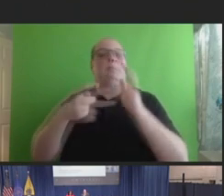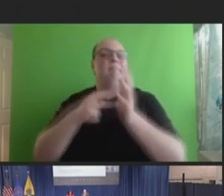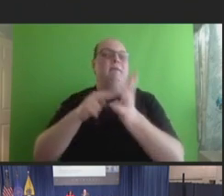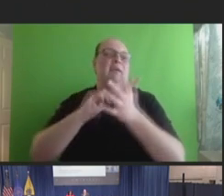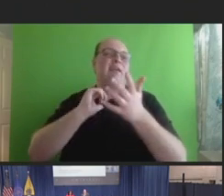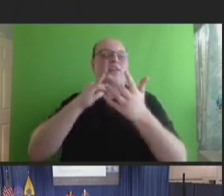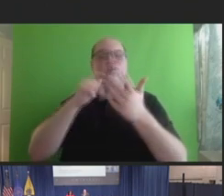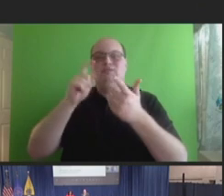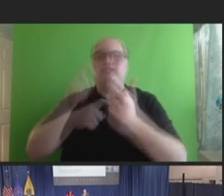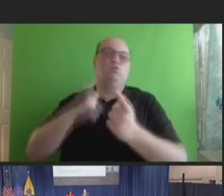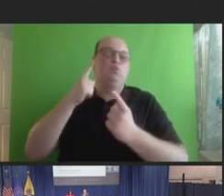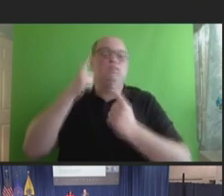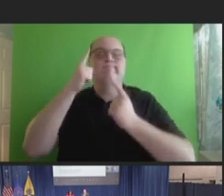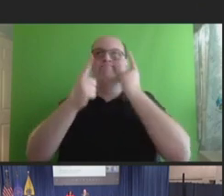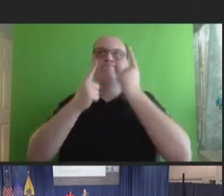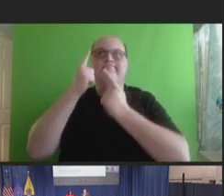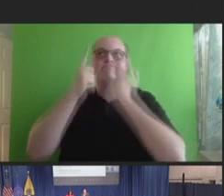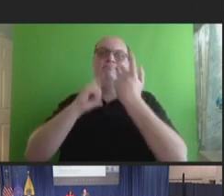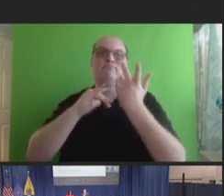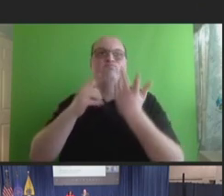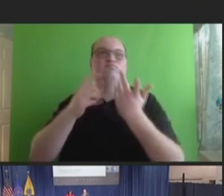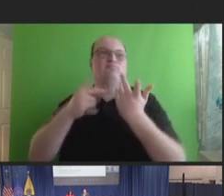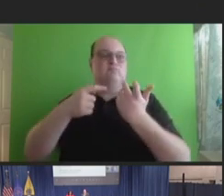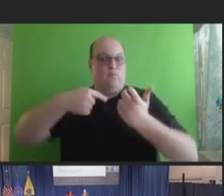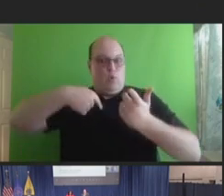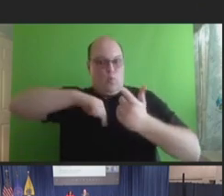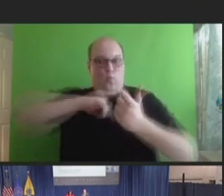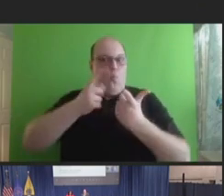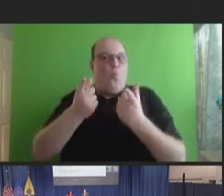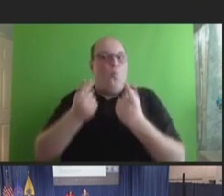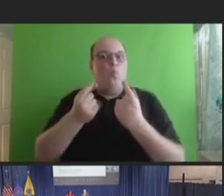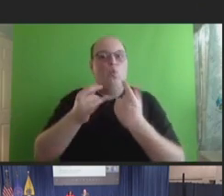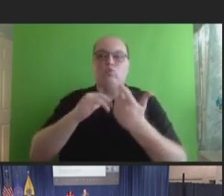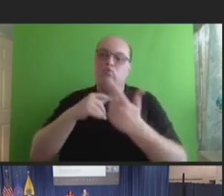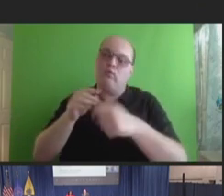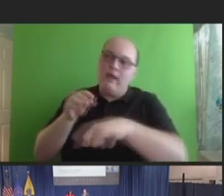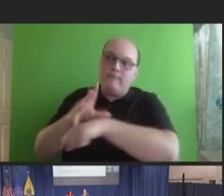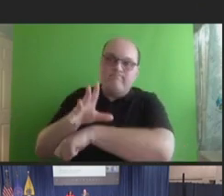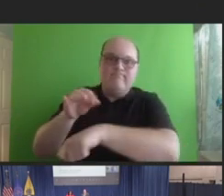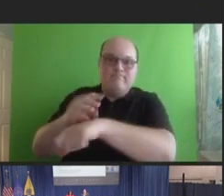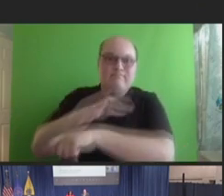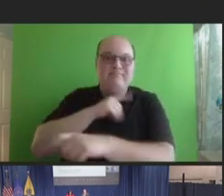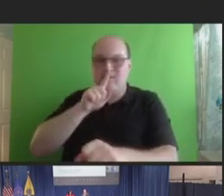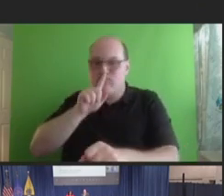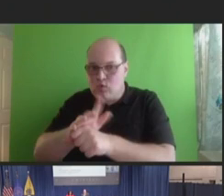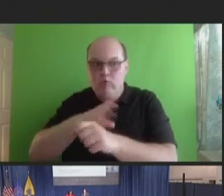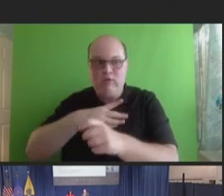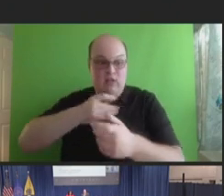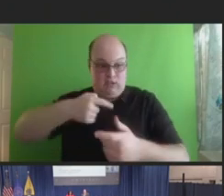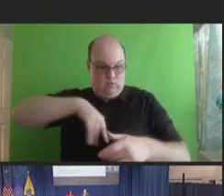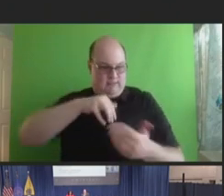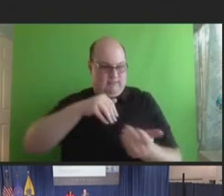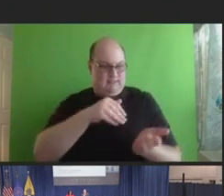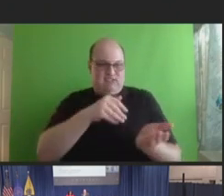be thinking about what we are doing to ensure that we, as healthcare providers, are sending,